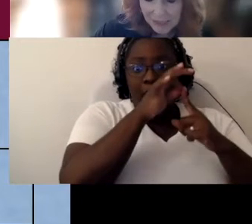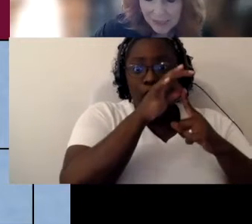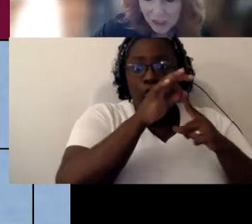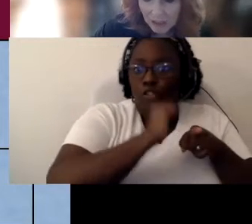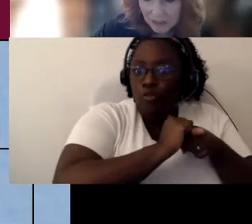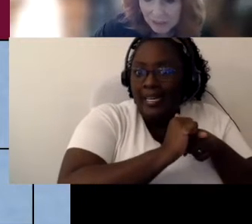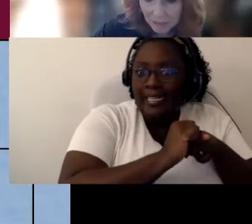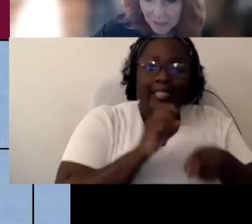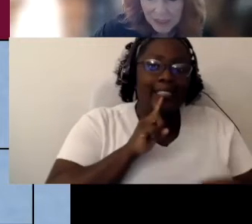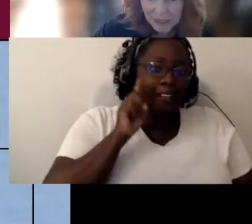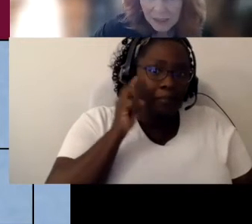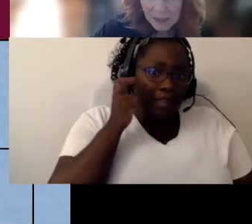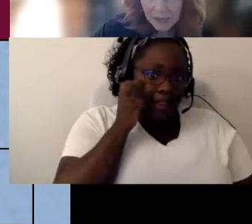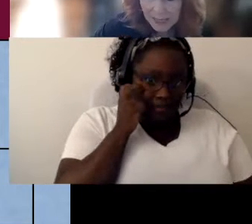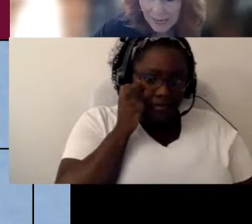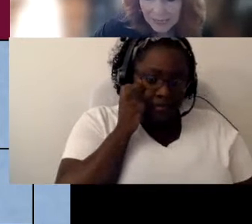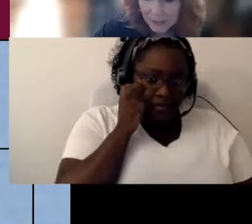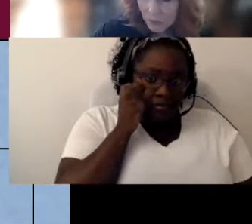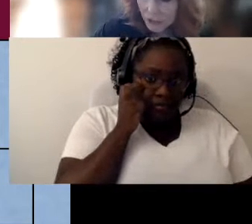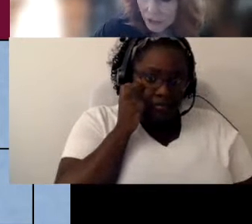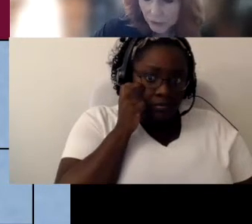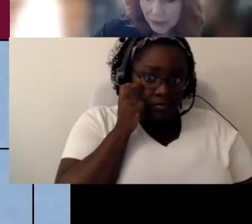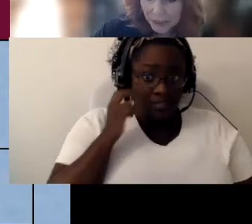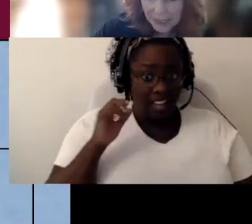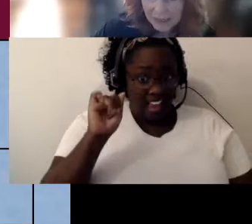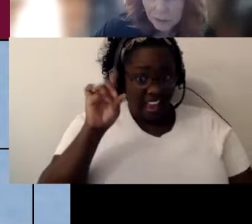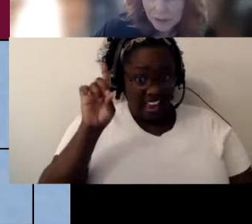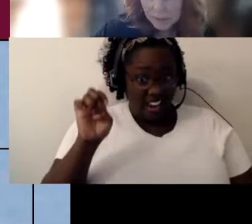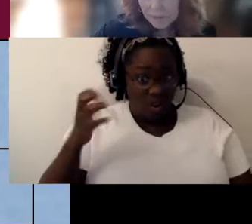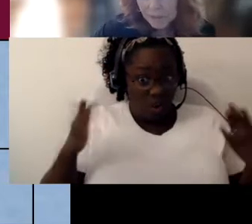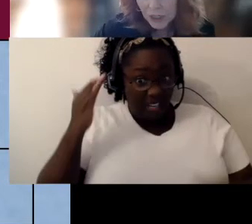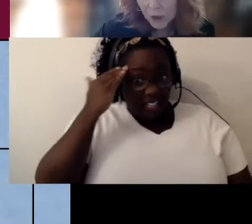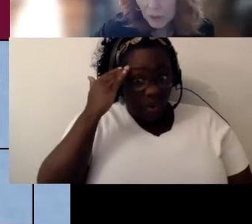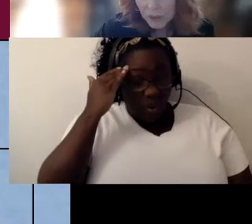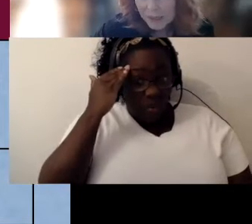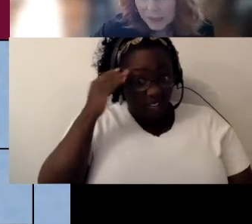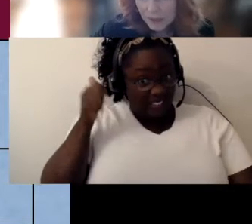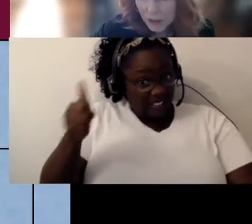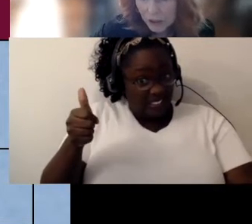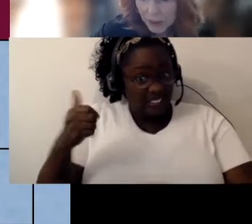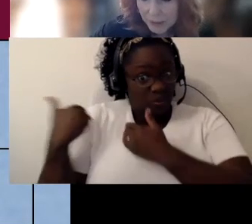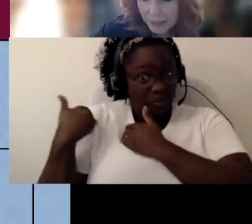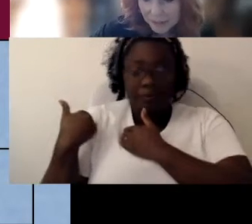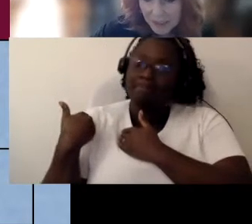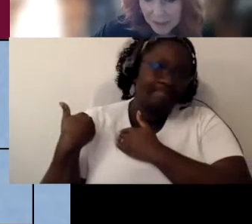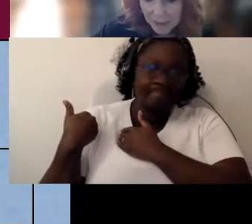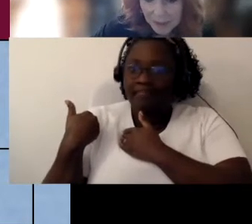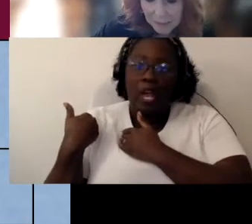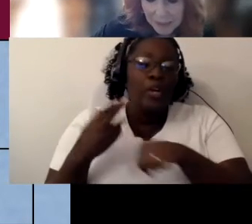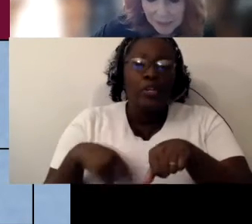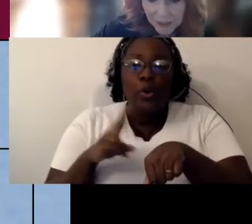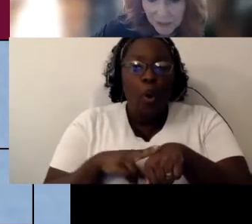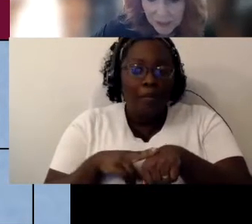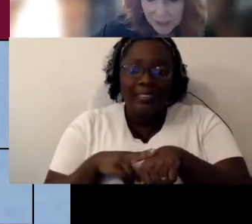It's not something an aid would do and they will you know doesn't usually receive disability-specific